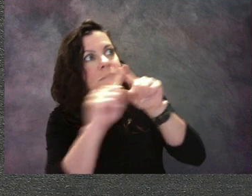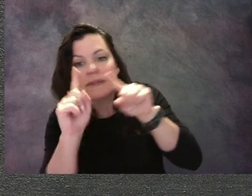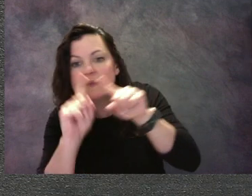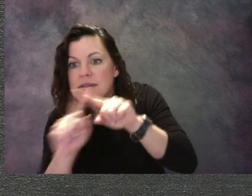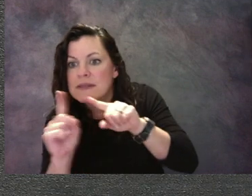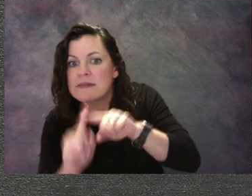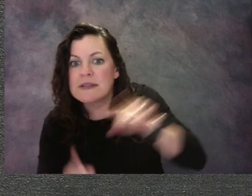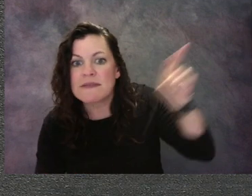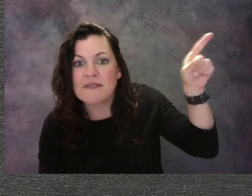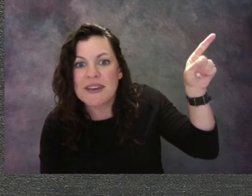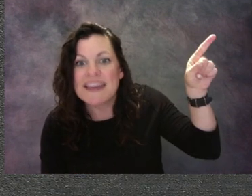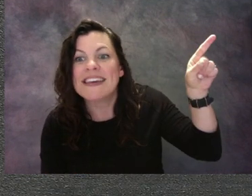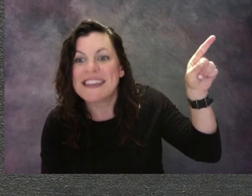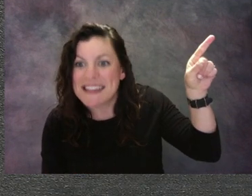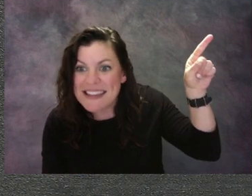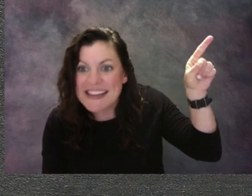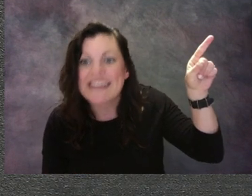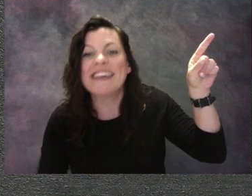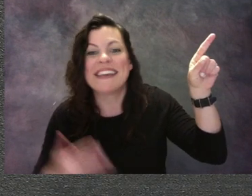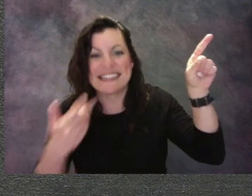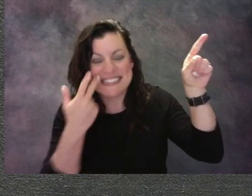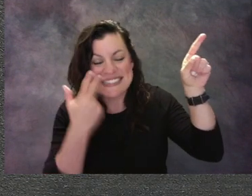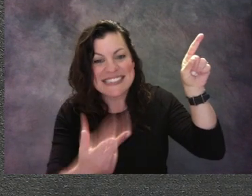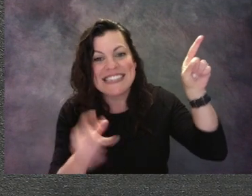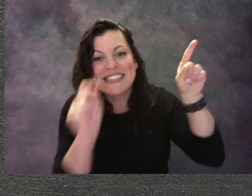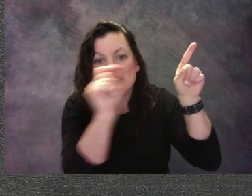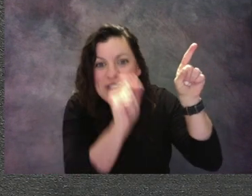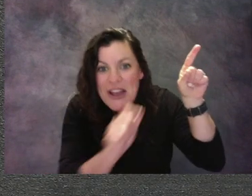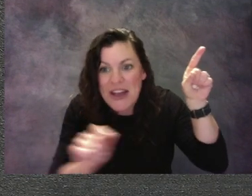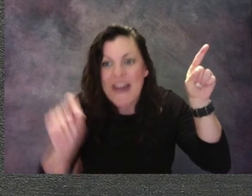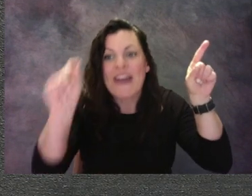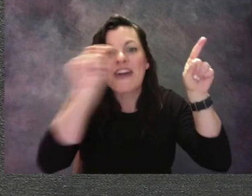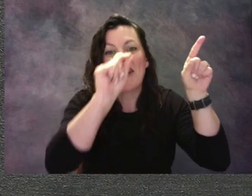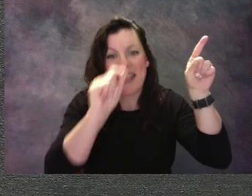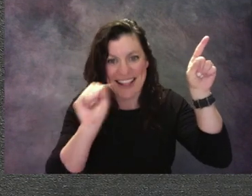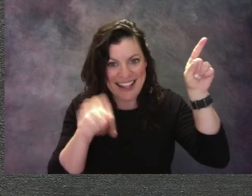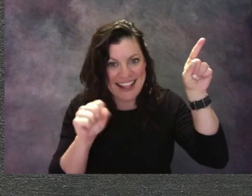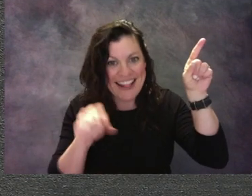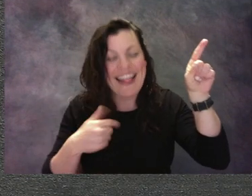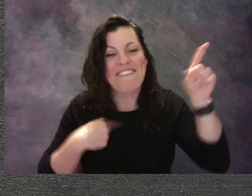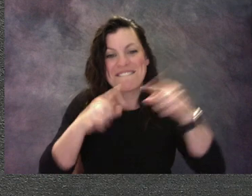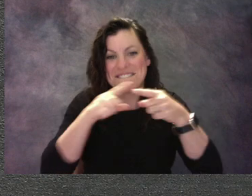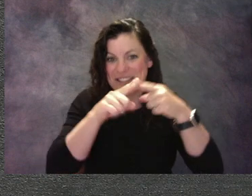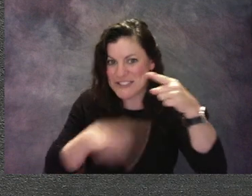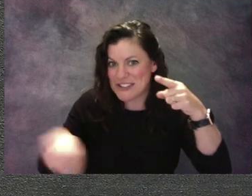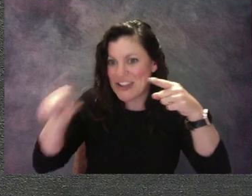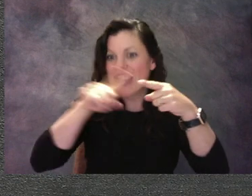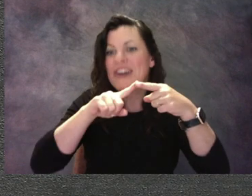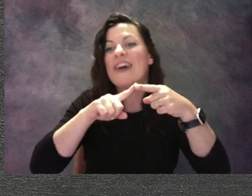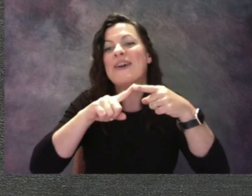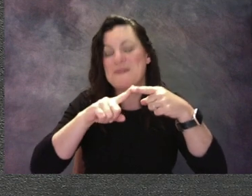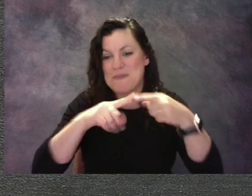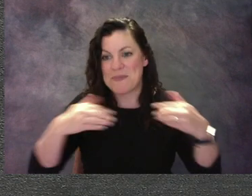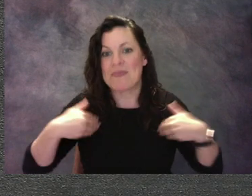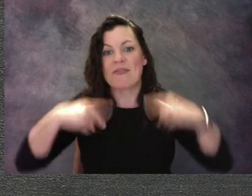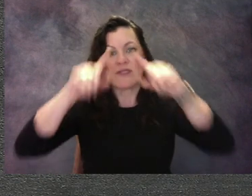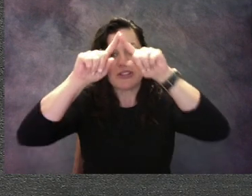This is like a circle. We got a few of those, don't we? This is like a rounded triangle.